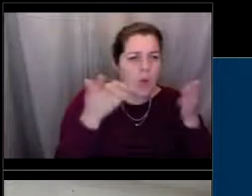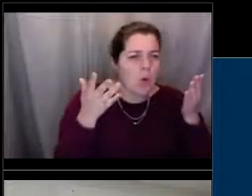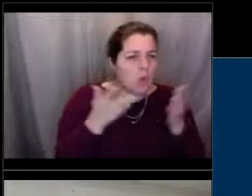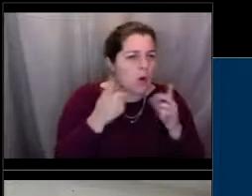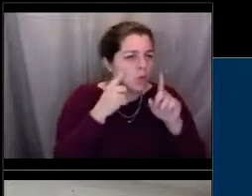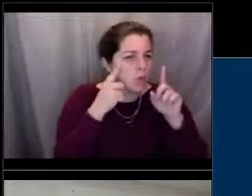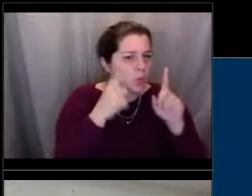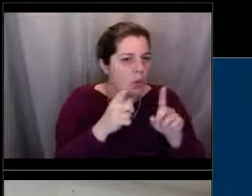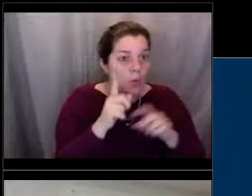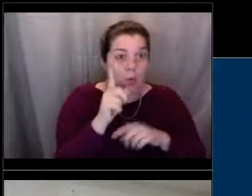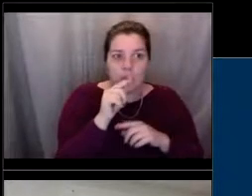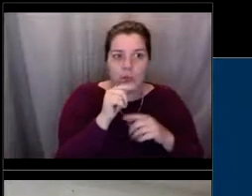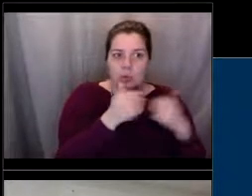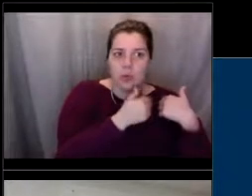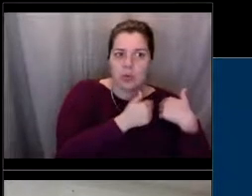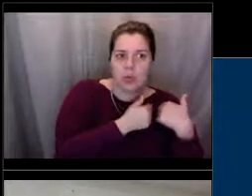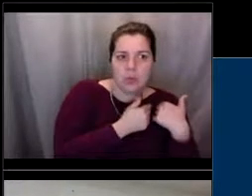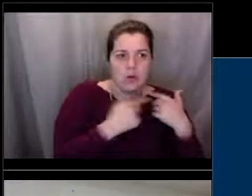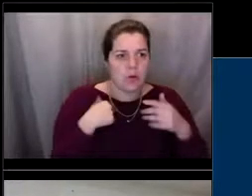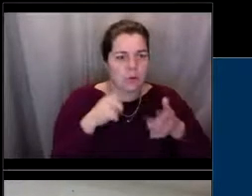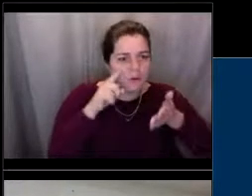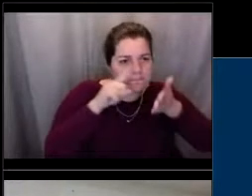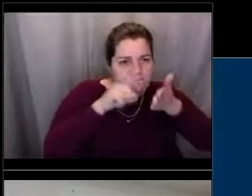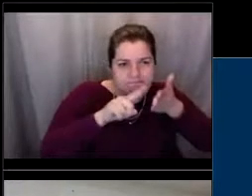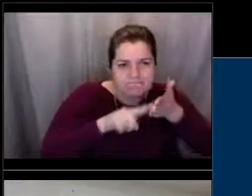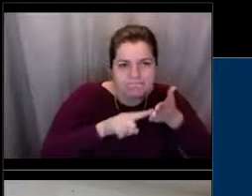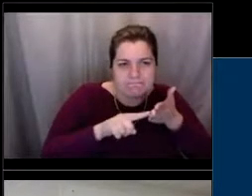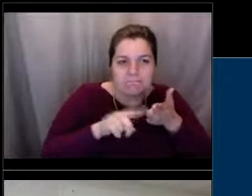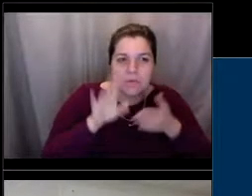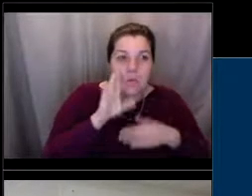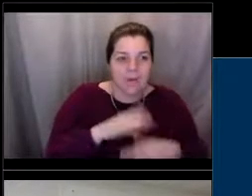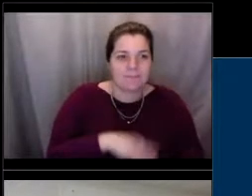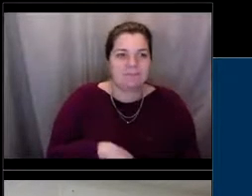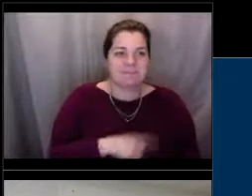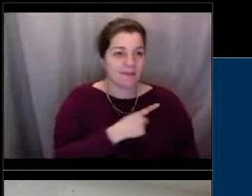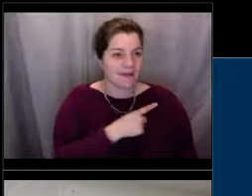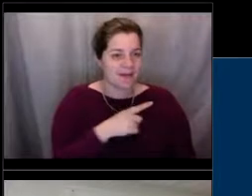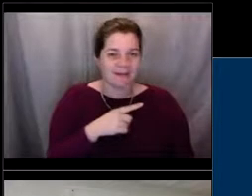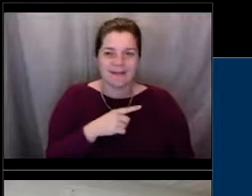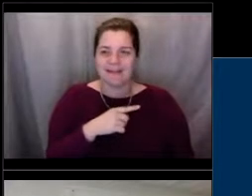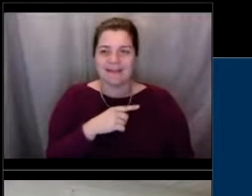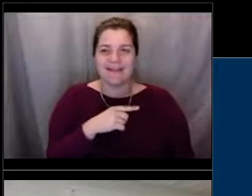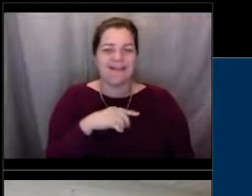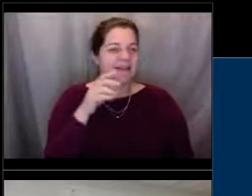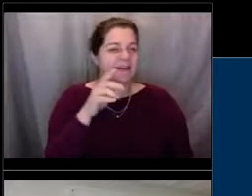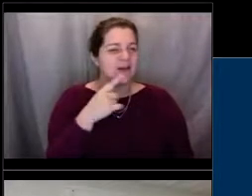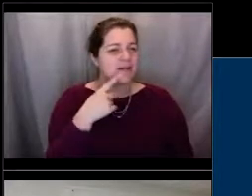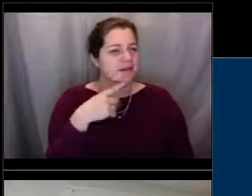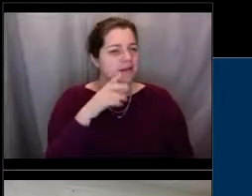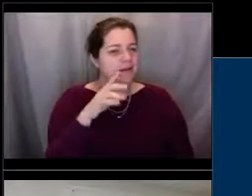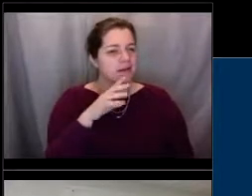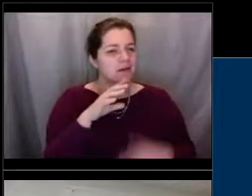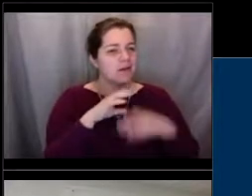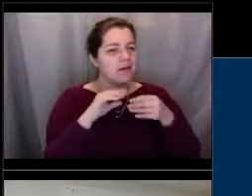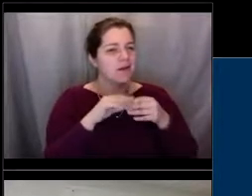[Lisa] They should make a television series about sort of like "CSI: Office of Law Enforcement" or something like that.